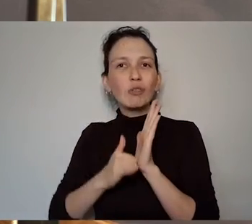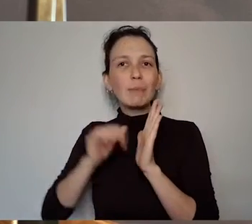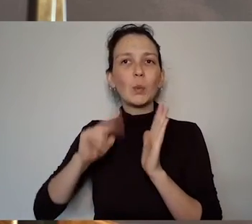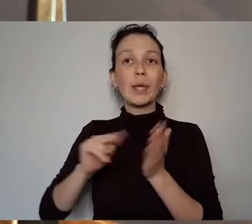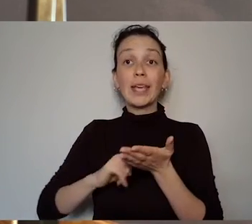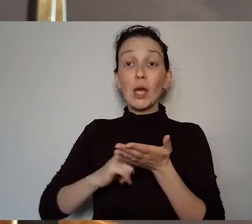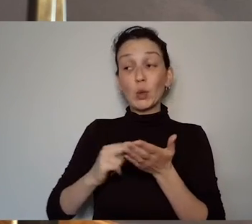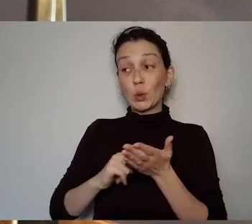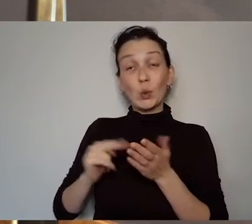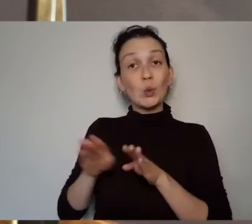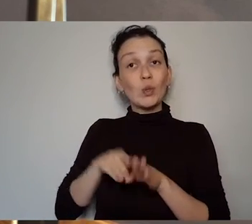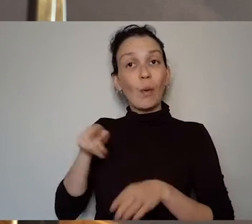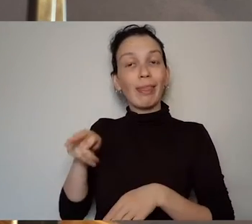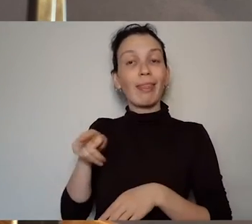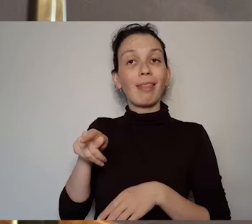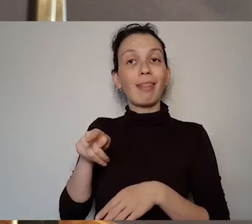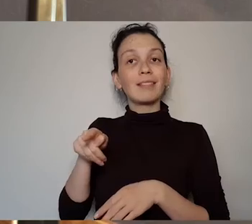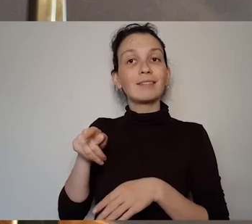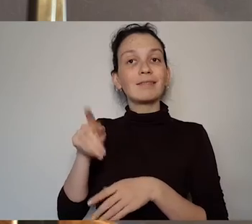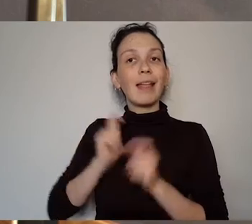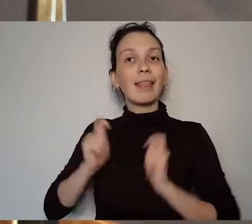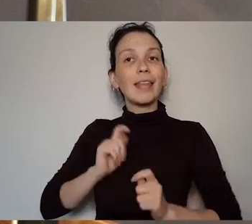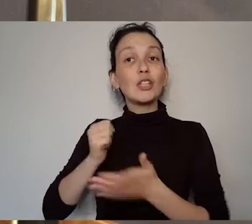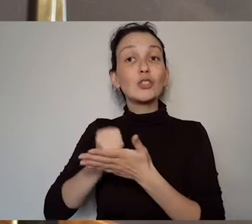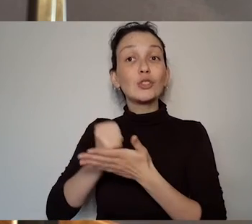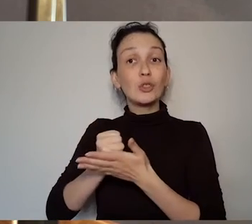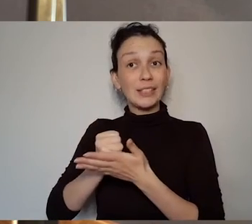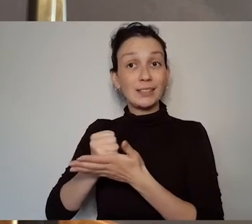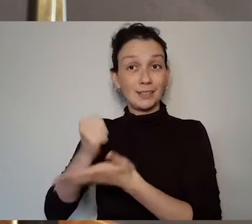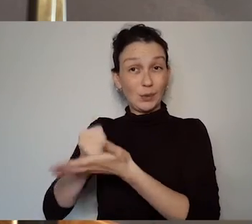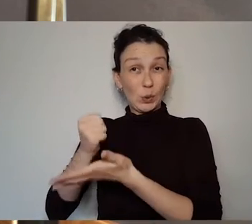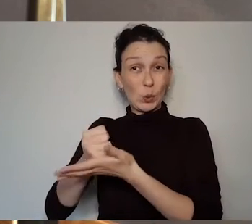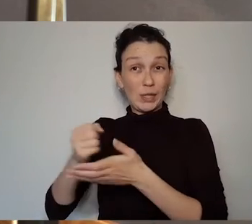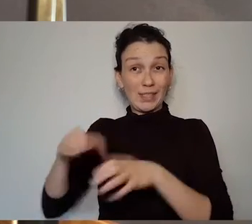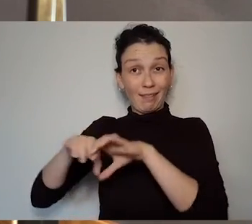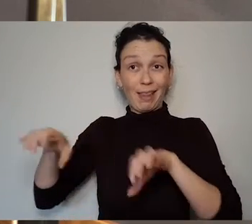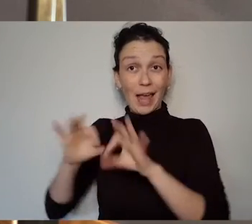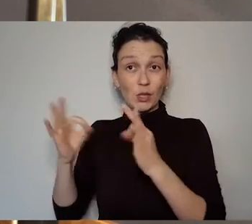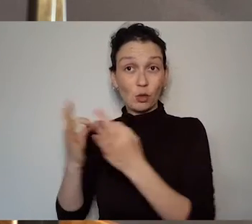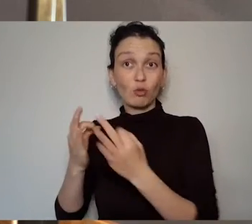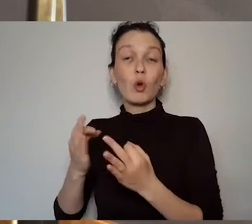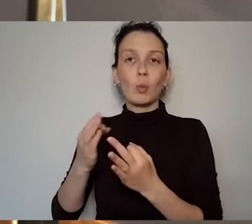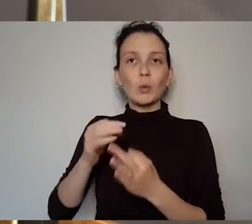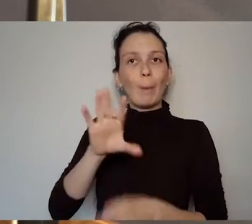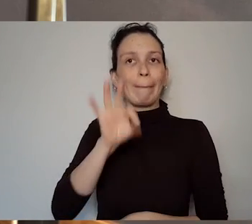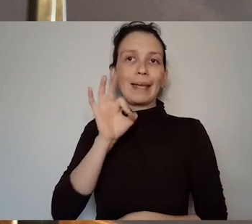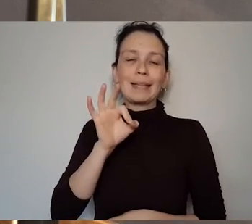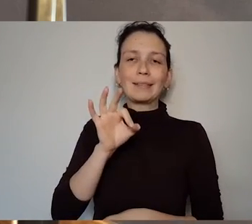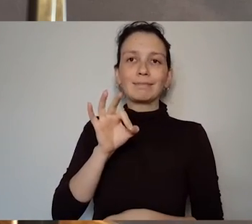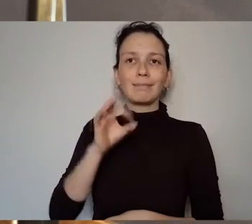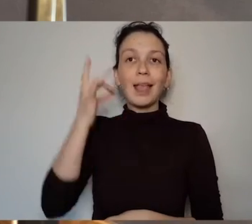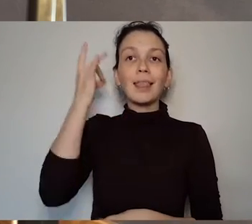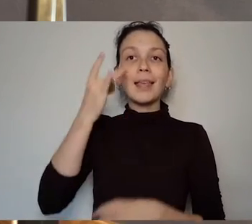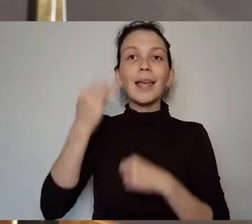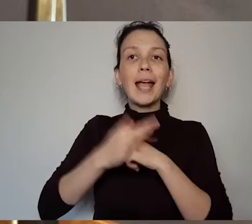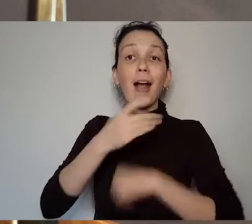decided we would work with The King of Spain's Daughter, a Deevy act and it was really through